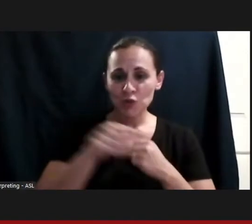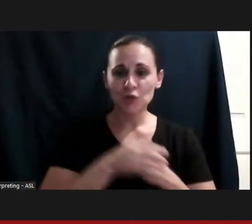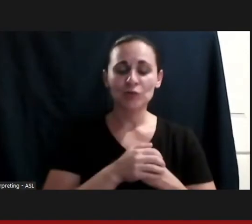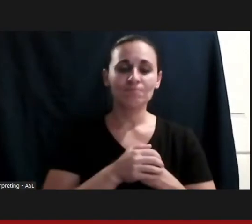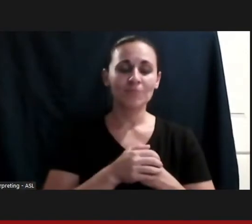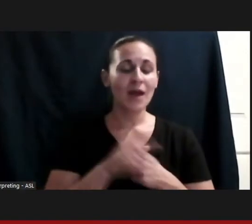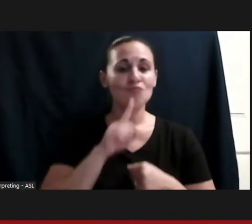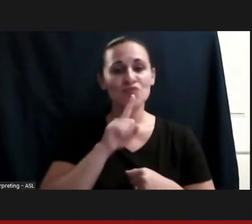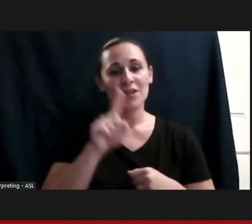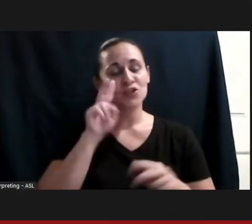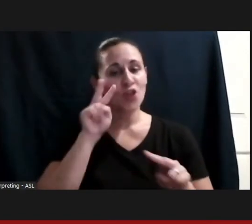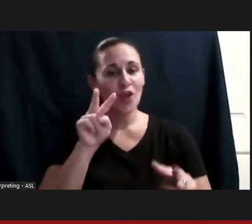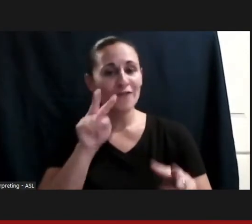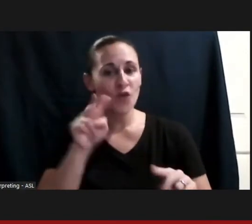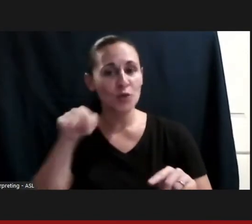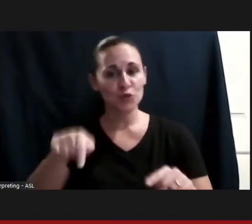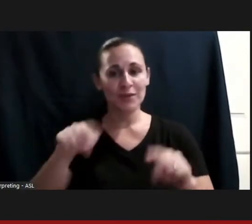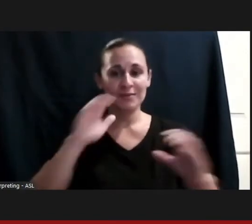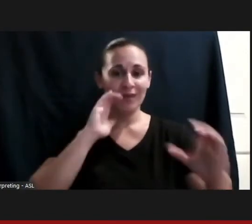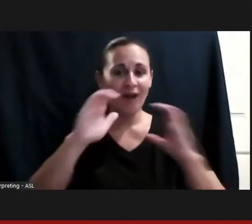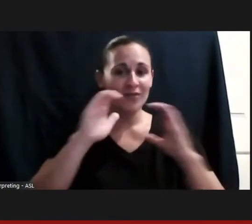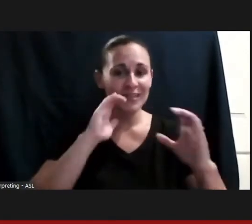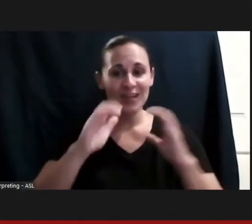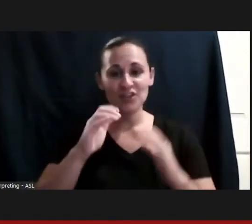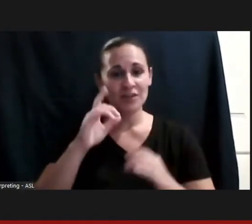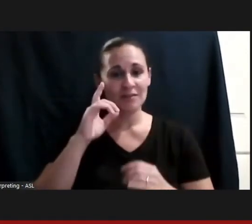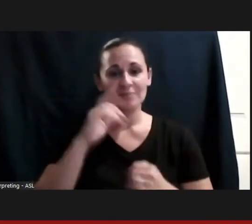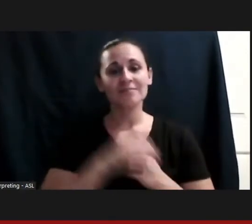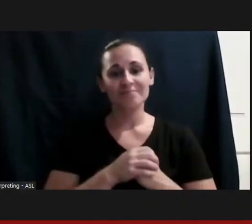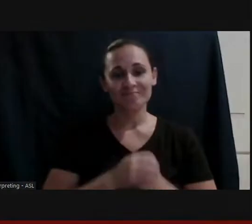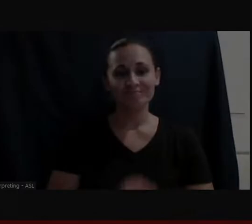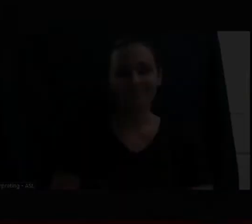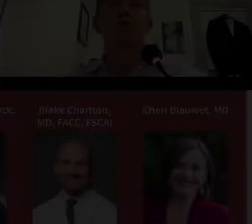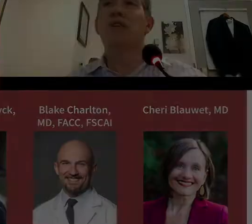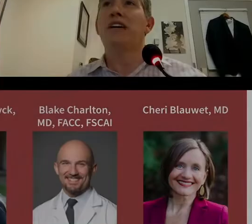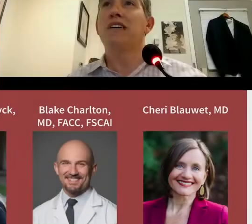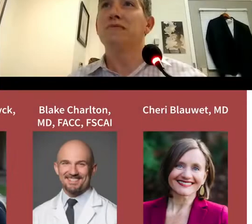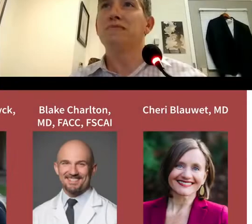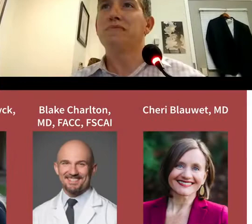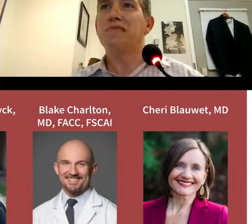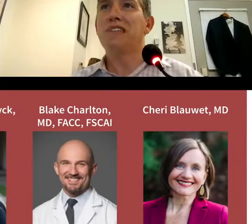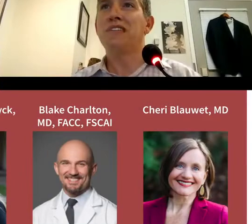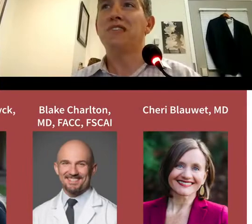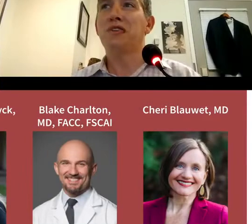conversation and dialogue over the next several minutes. Thank you Pete. >>PETER POULLOS: All right, everyone. Just give me a moment so I can gather everyone in one room here for our panel discussion. Okay. So,